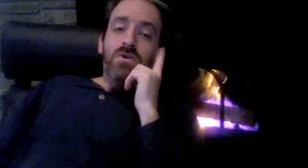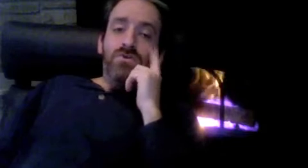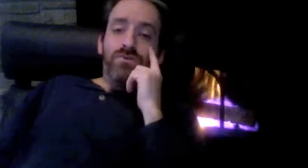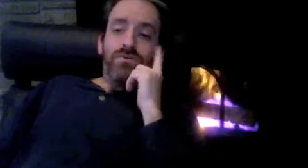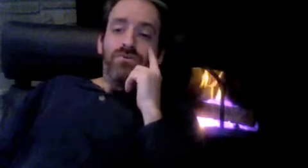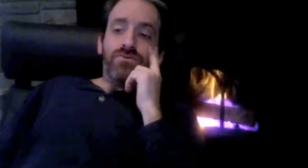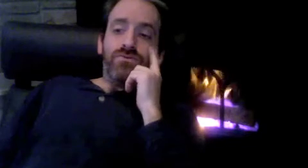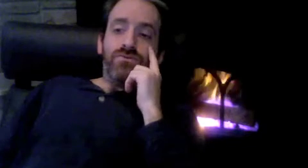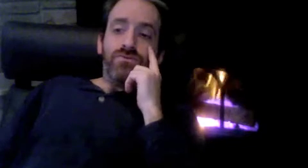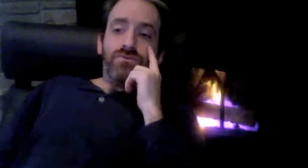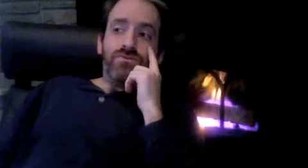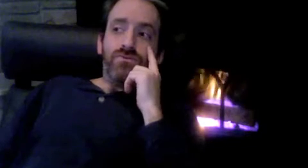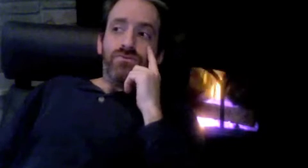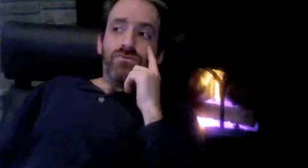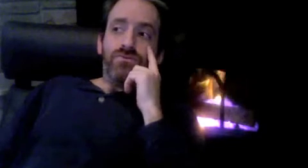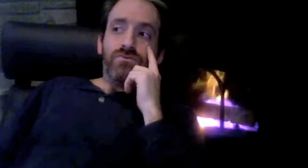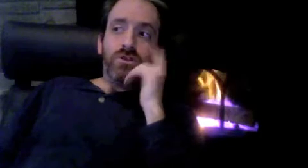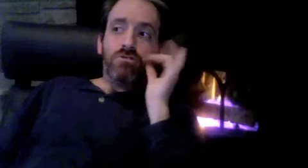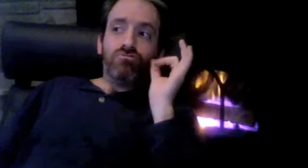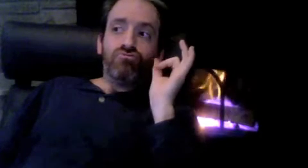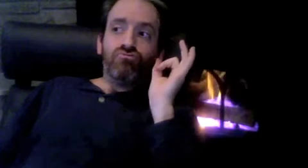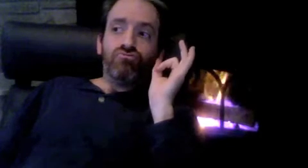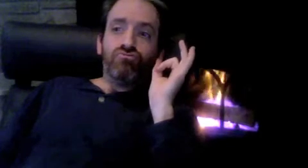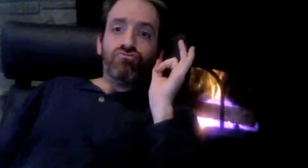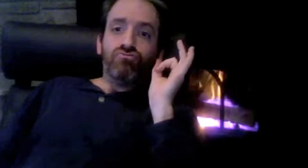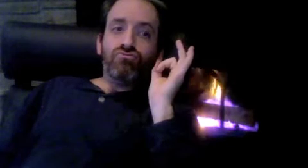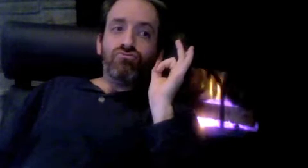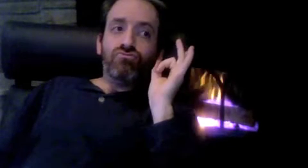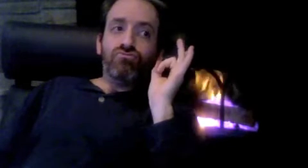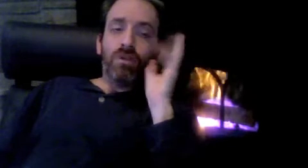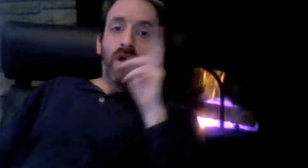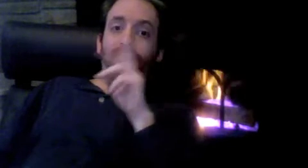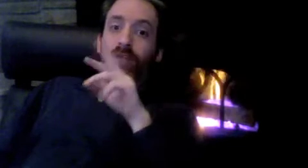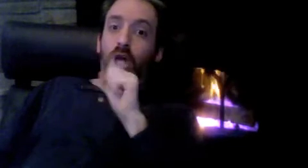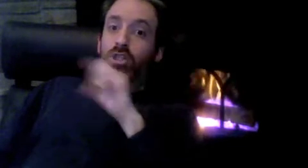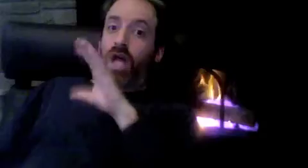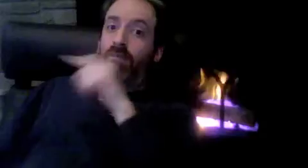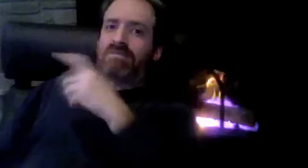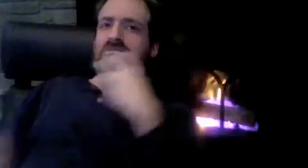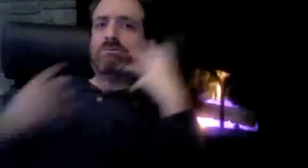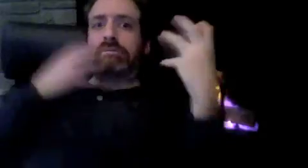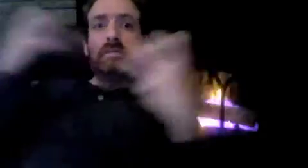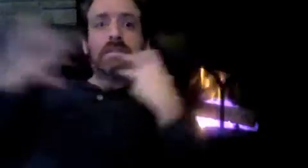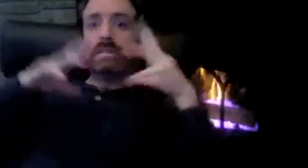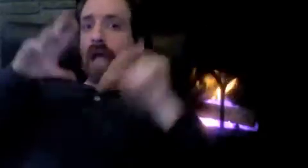Now, people at FCC just announced the FNPRM. They are getting some heat from VRS providers.